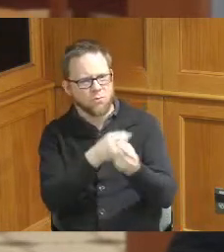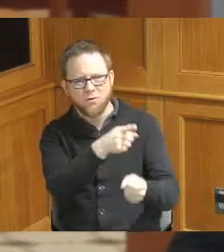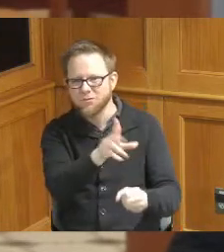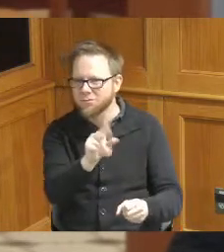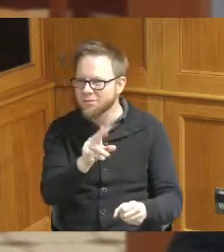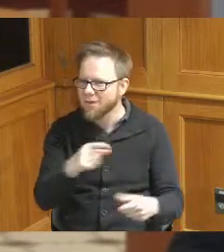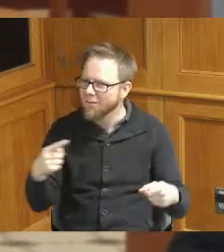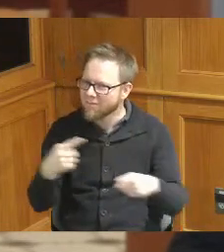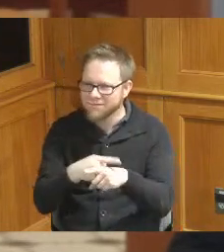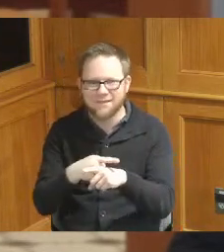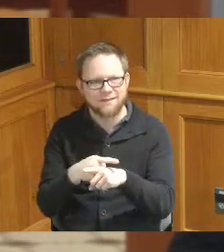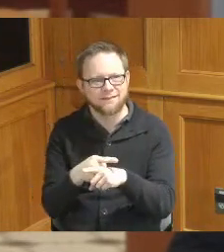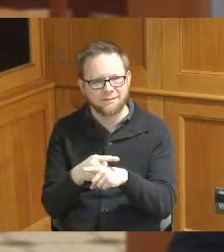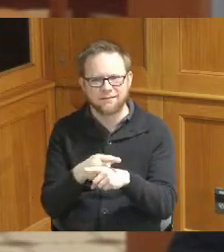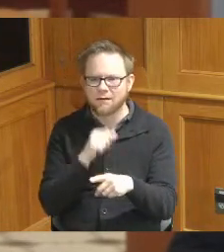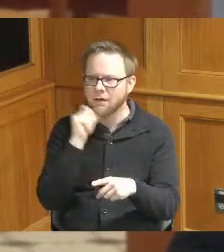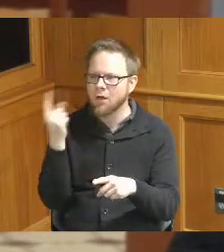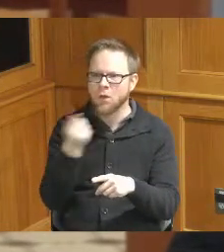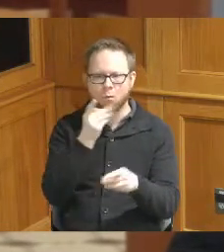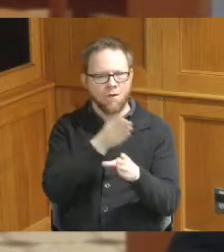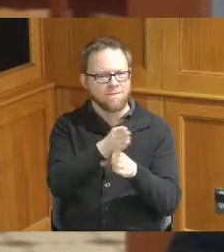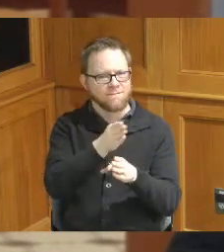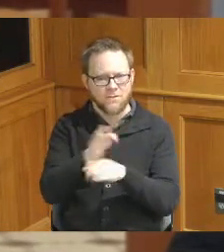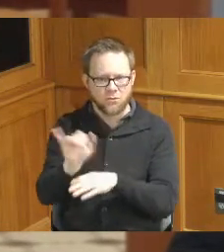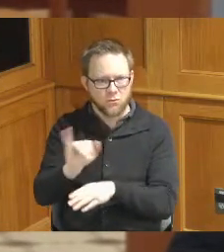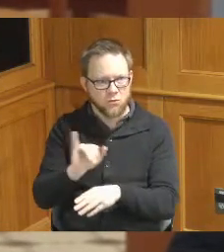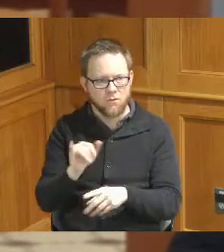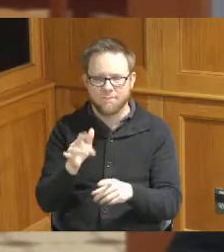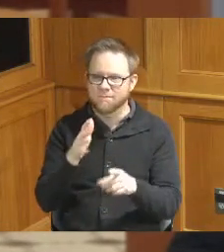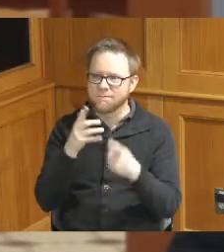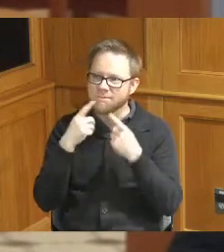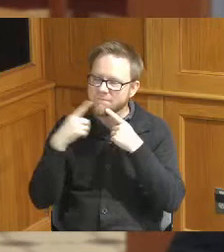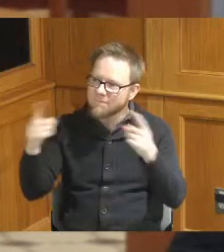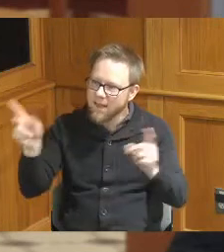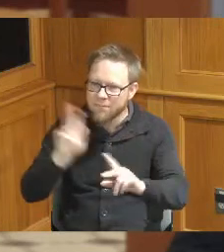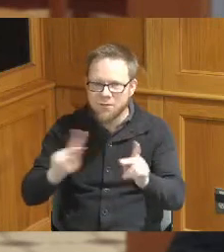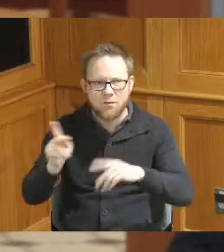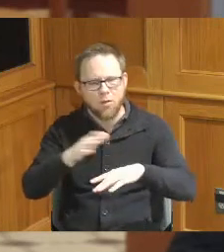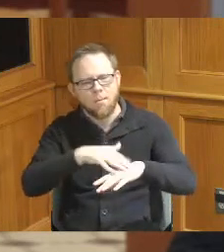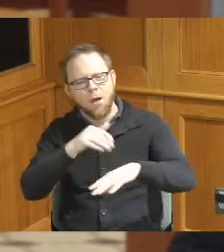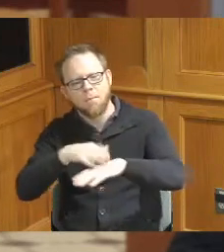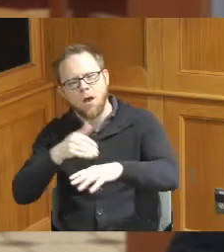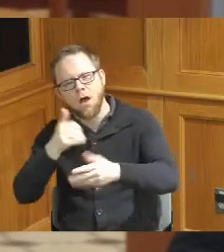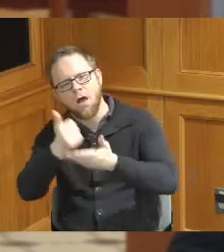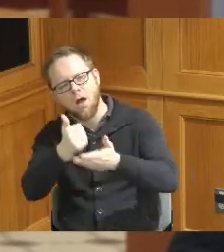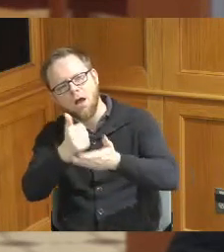talking about it's many very famous people are calling for help of non-profits that are abusing